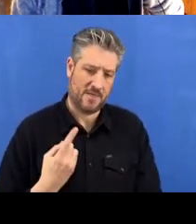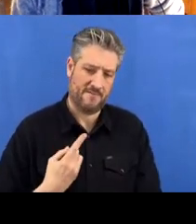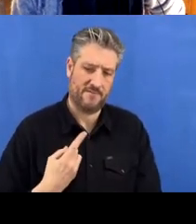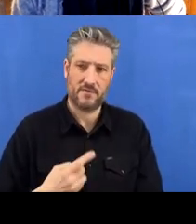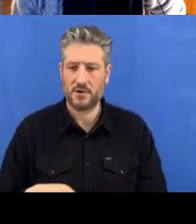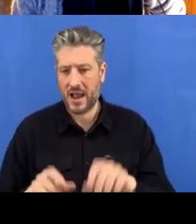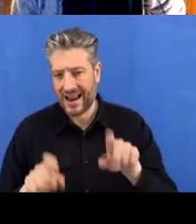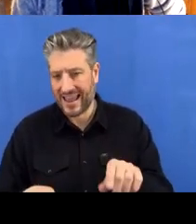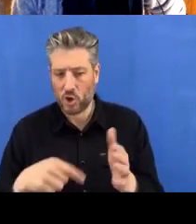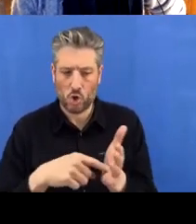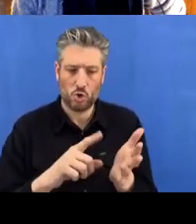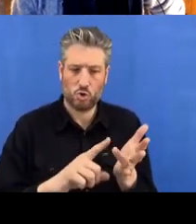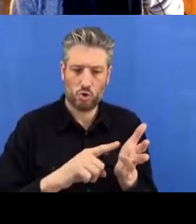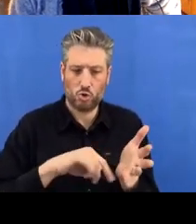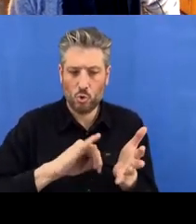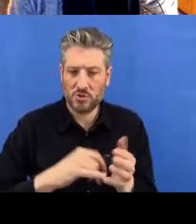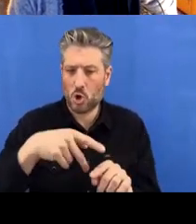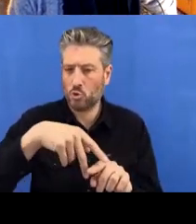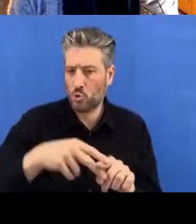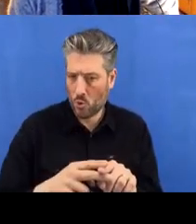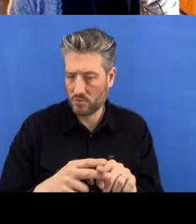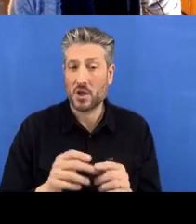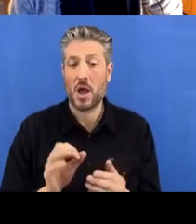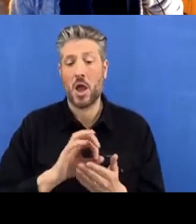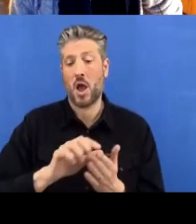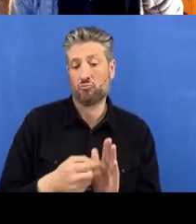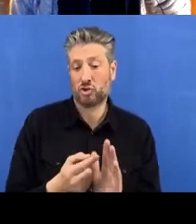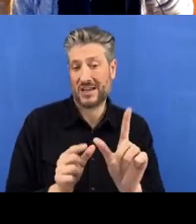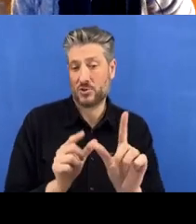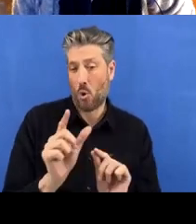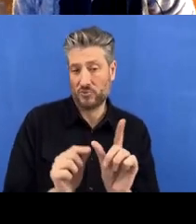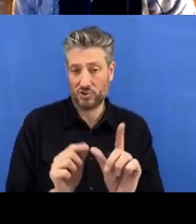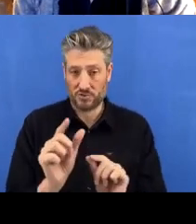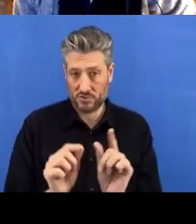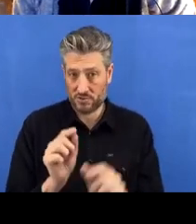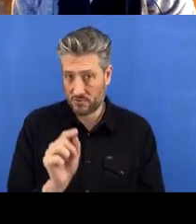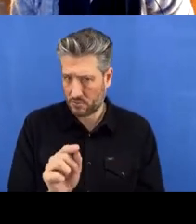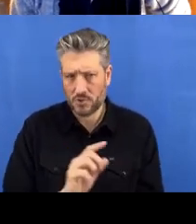'Project Options' this time, not 'Global Options', go to ‘Git’